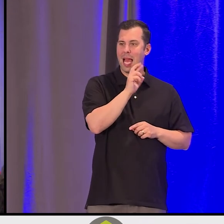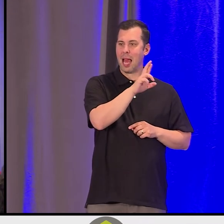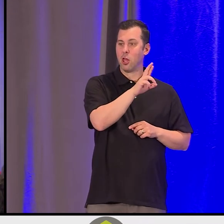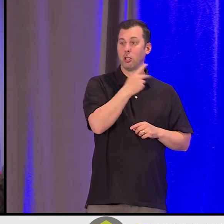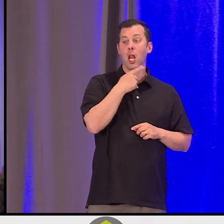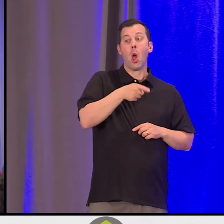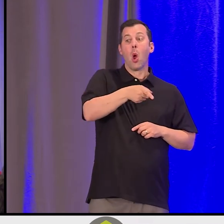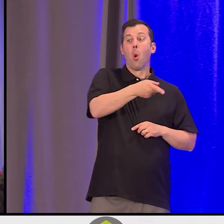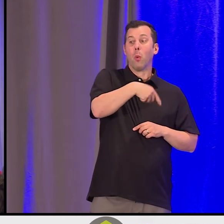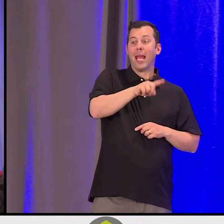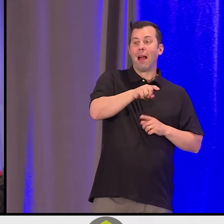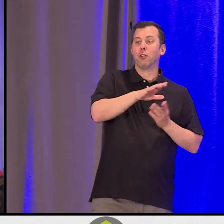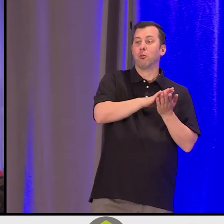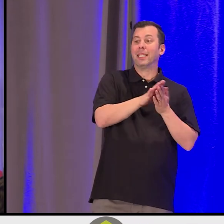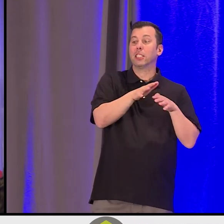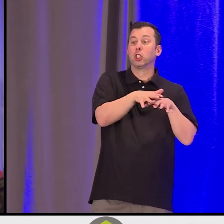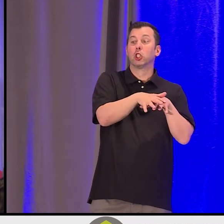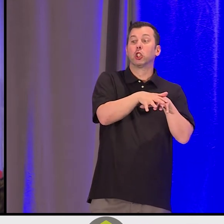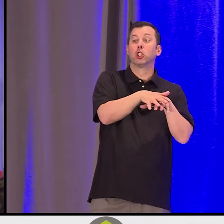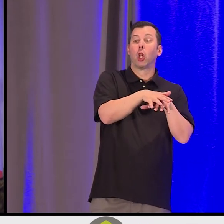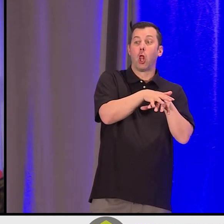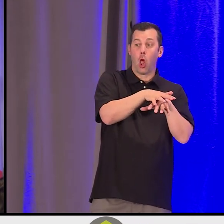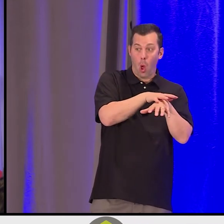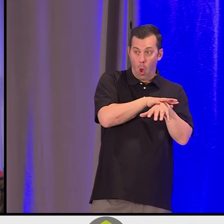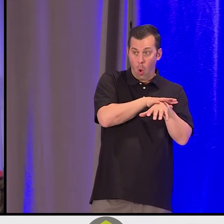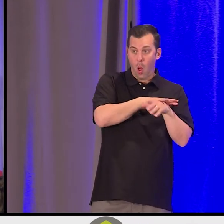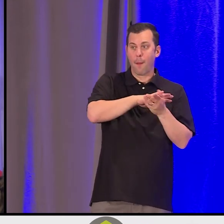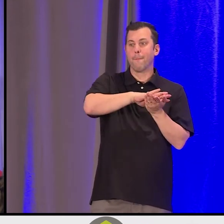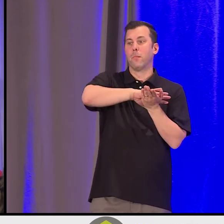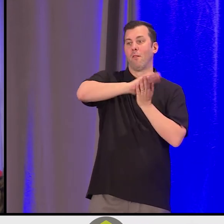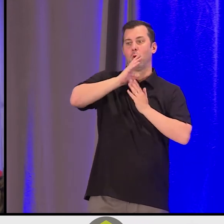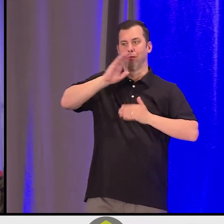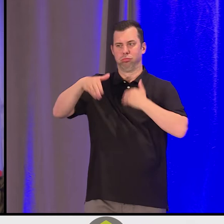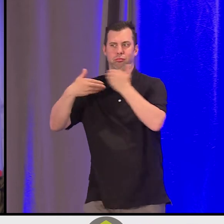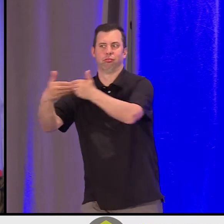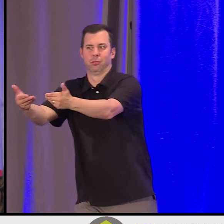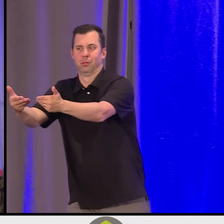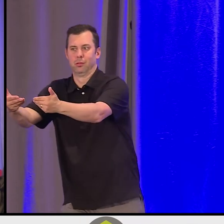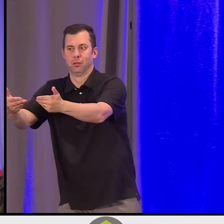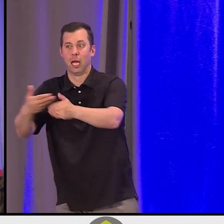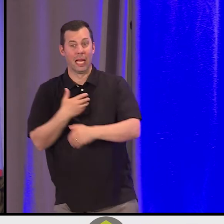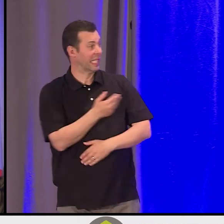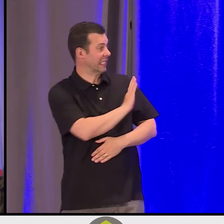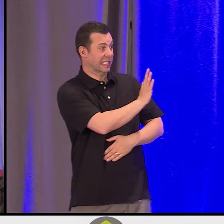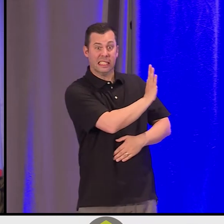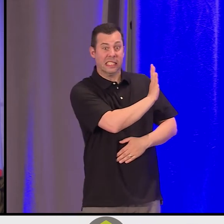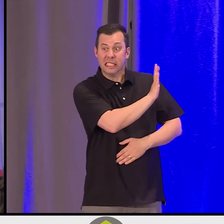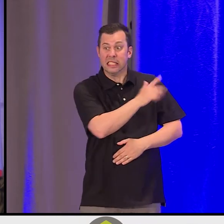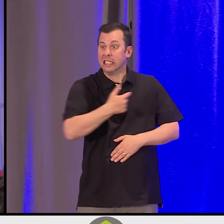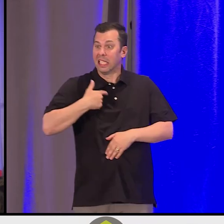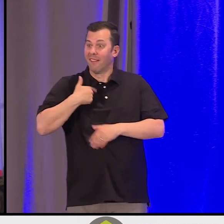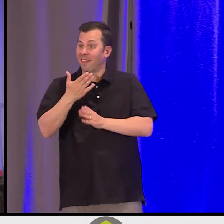I got to be on my 15 minute to 15 minute schedule that Richard Jock put me on when I was National Chief." You know the schedule, Richard.